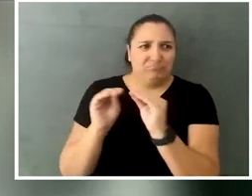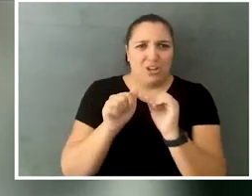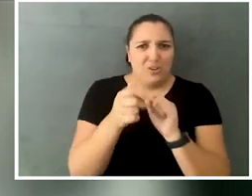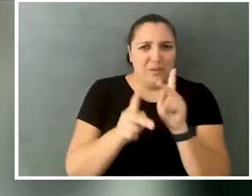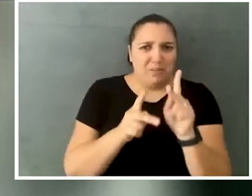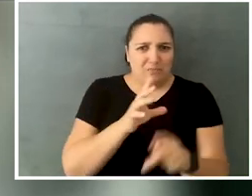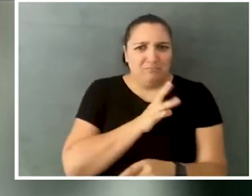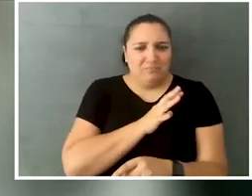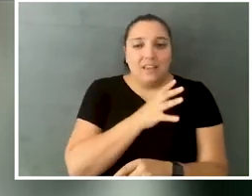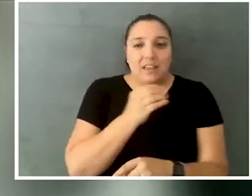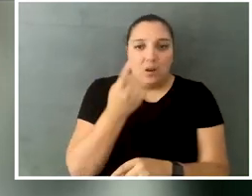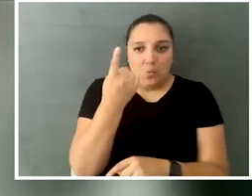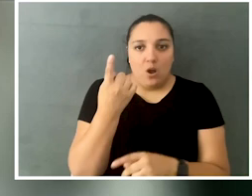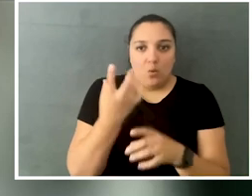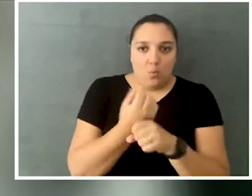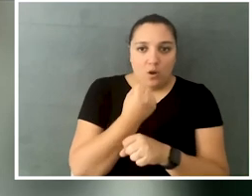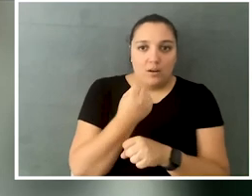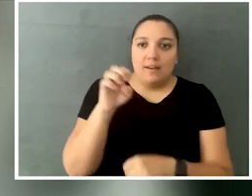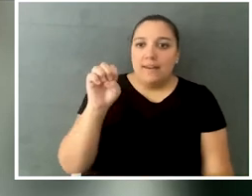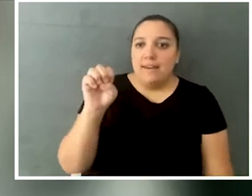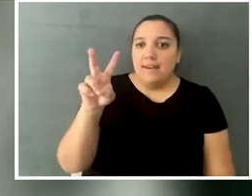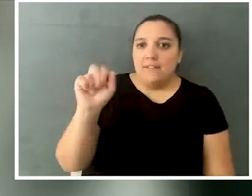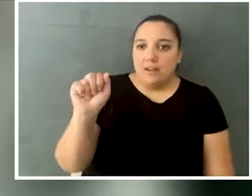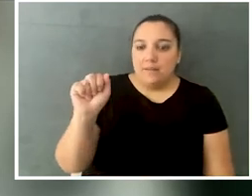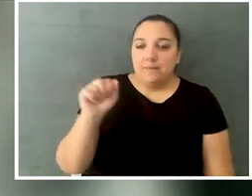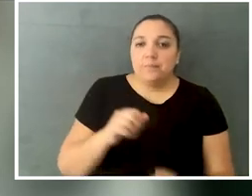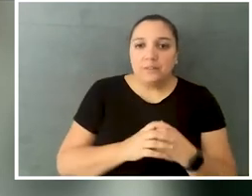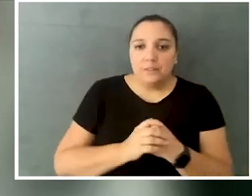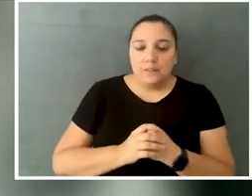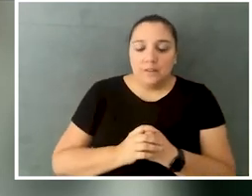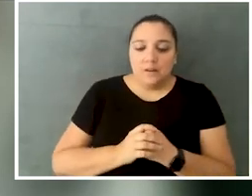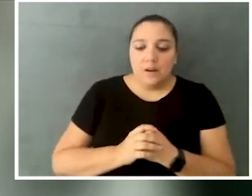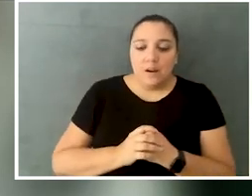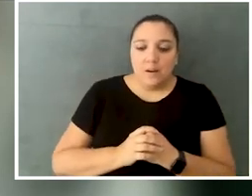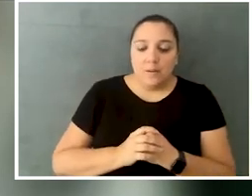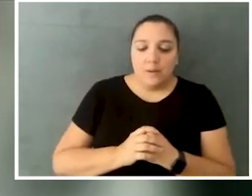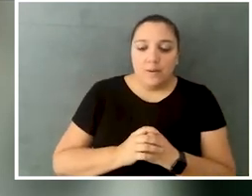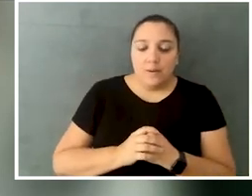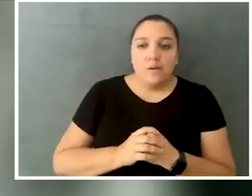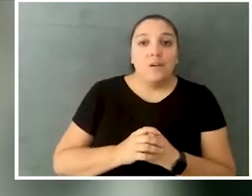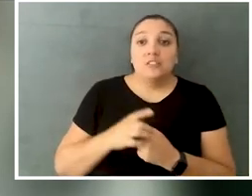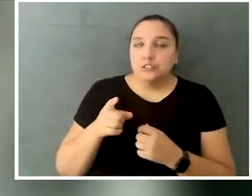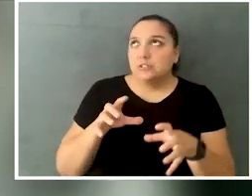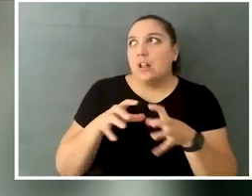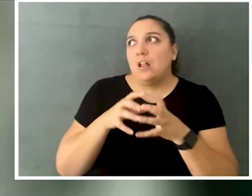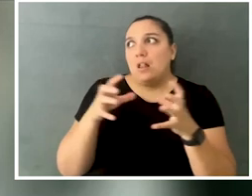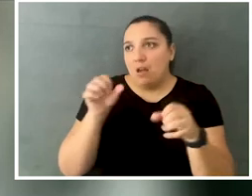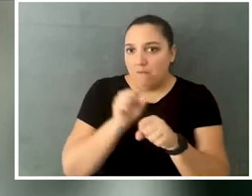and the other was one who just won this last year, which was Ava, and Ava did a lot of work around